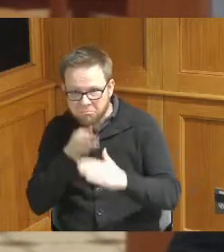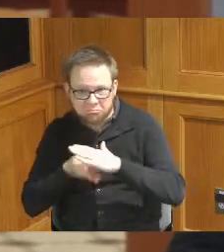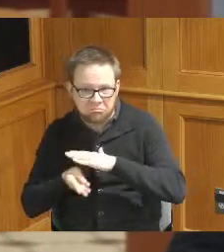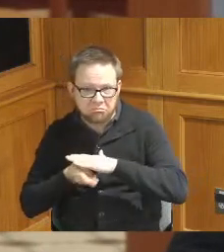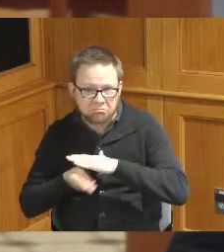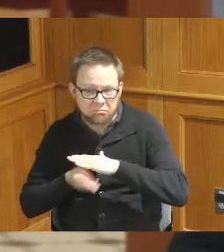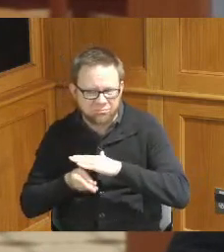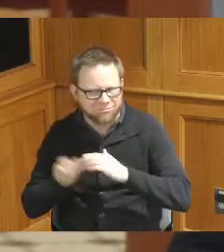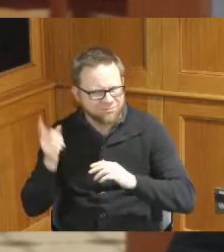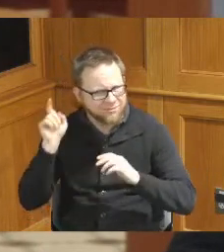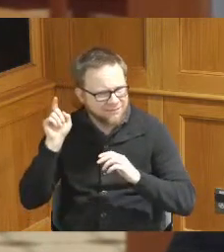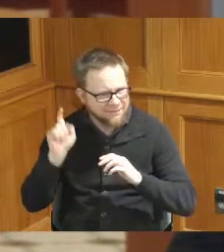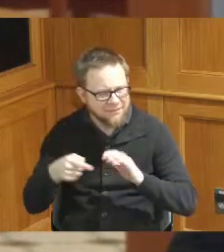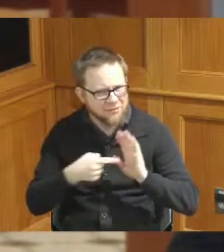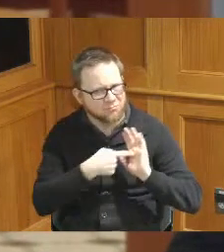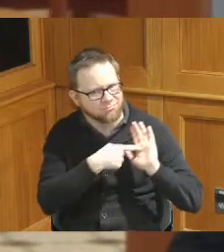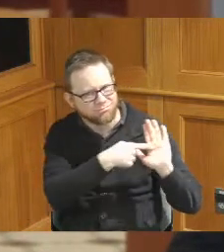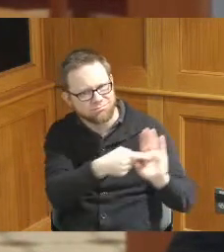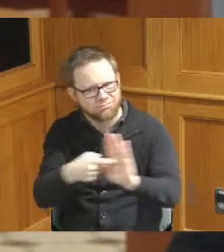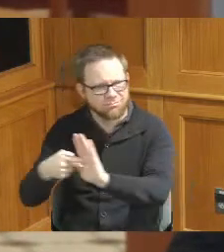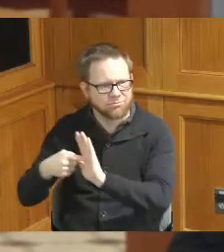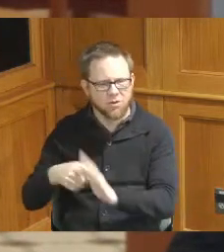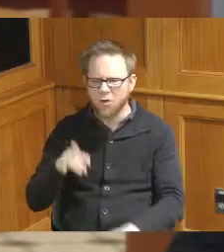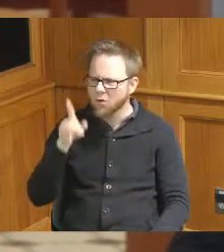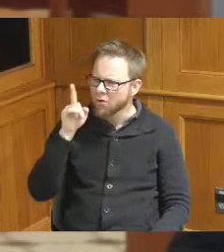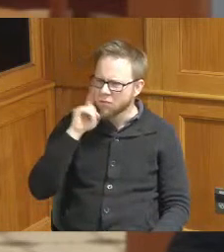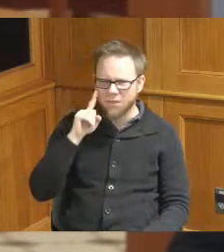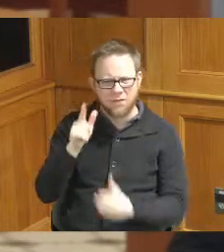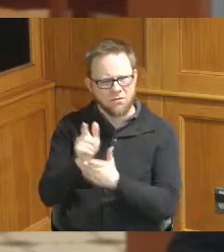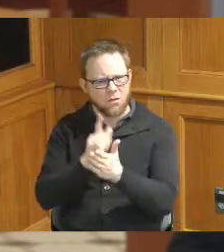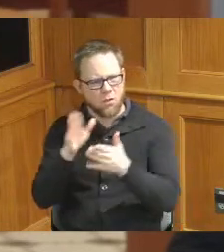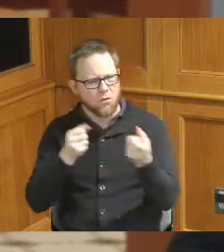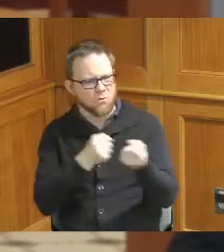exposed and they think you're doing they're doing business for you this isn't just one field we're